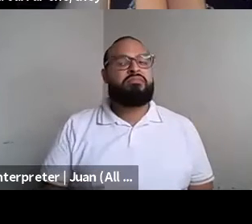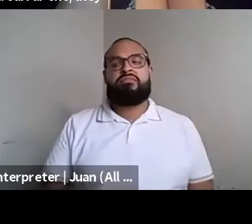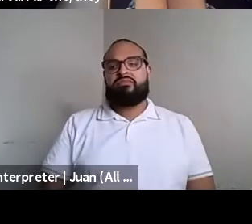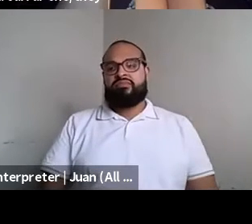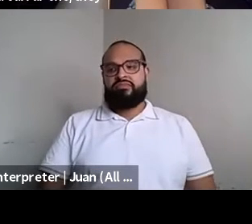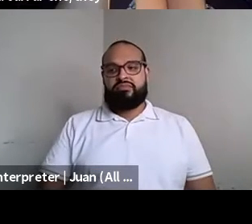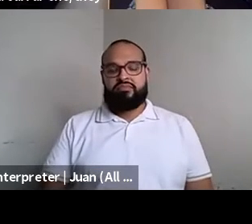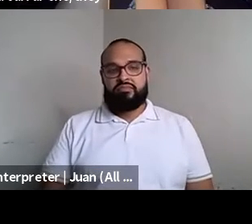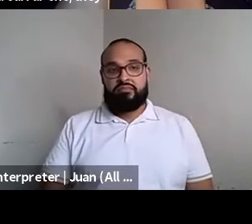Nahshon Anderson: Can you hear me.